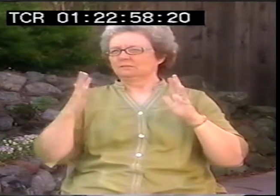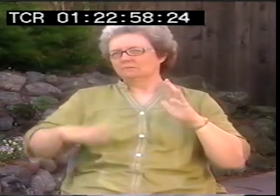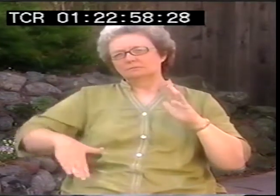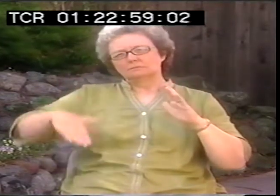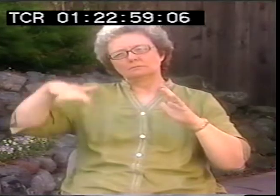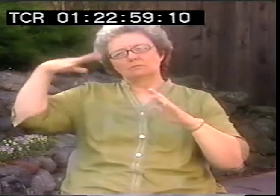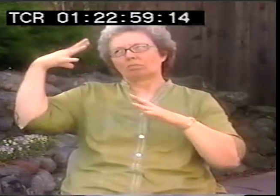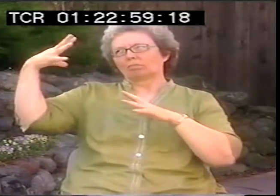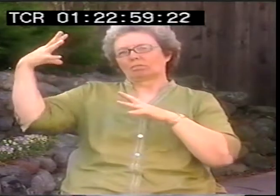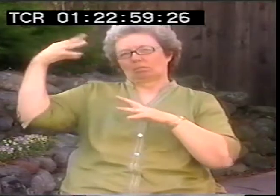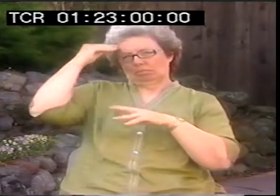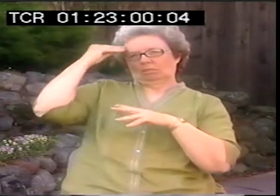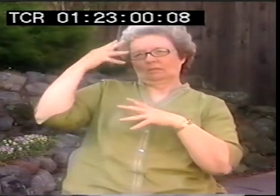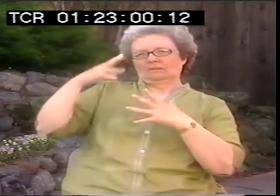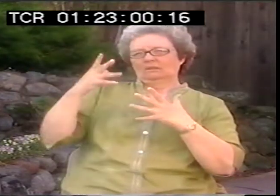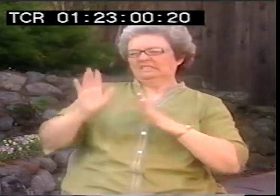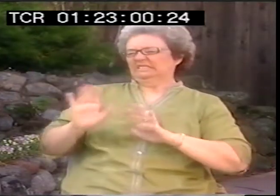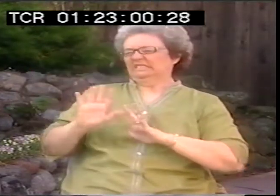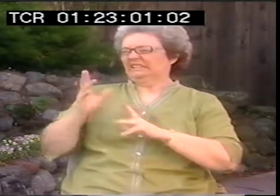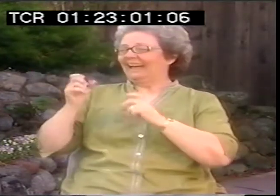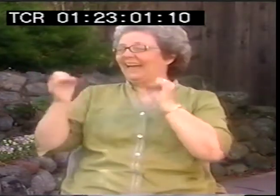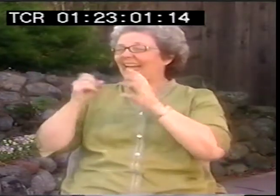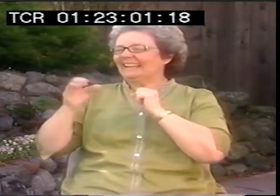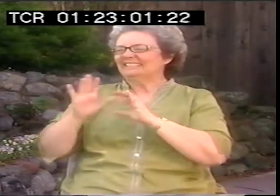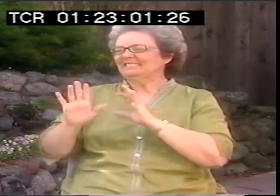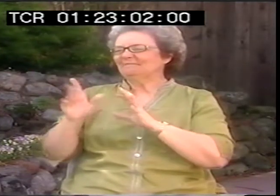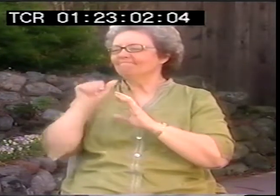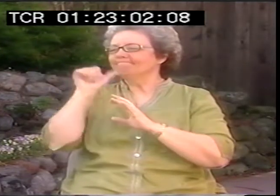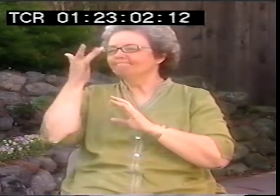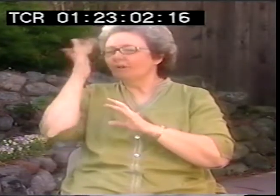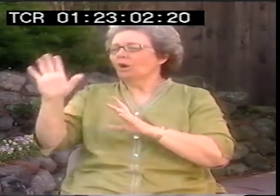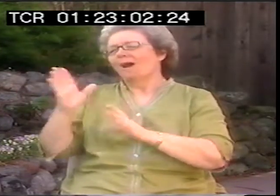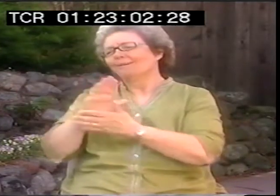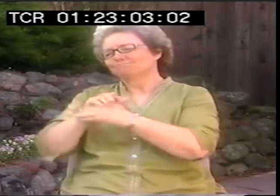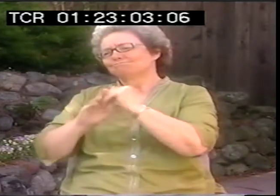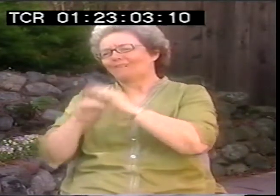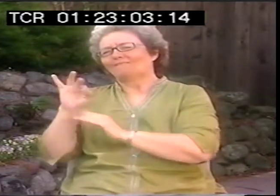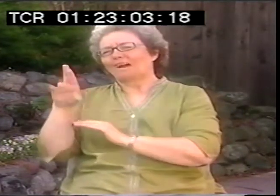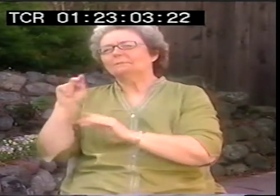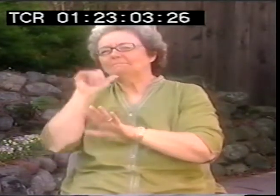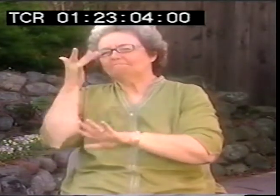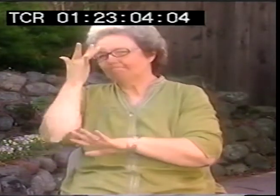I was embarrassed and I didn't quite understand it. I had grown up and I was completely